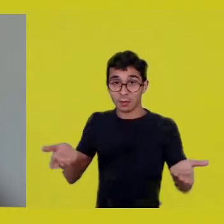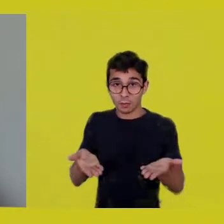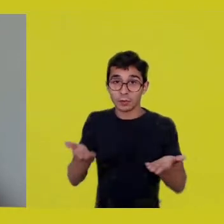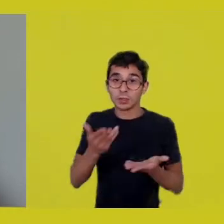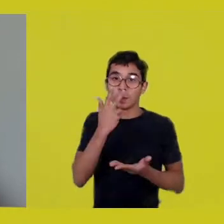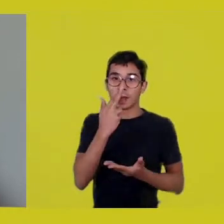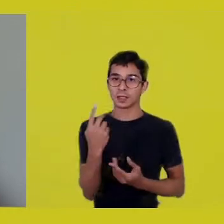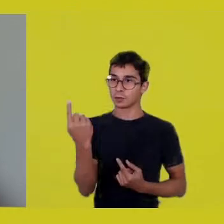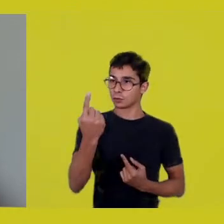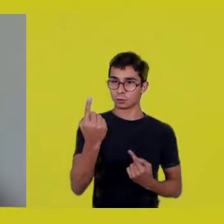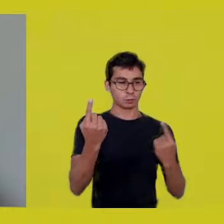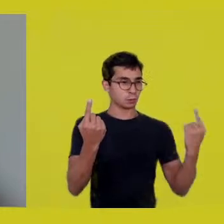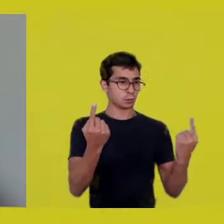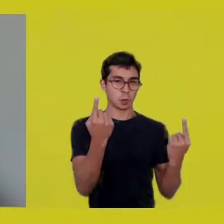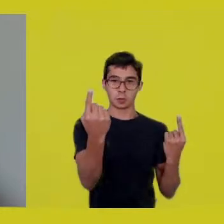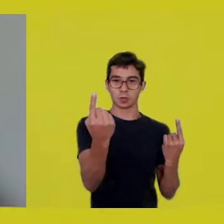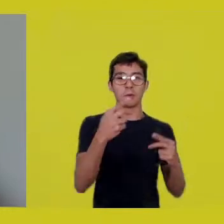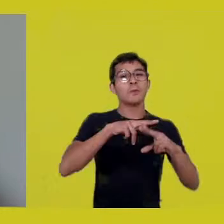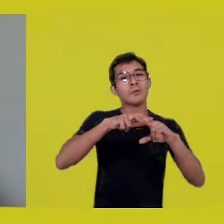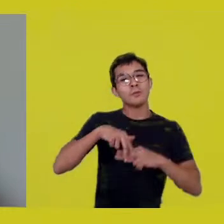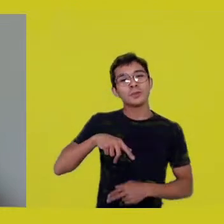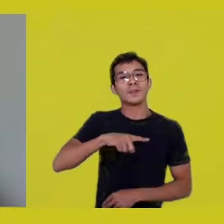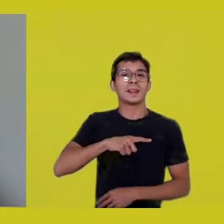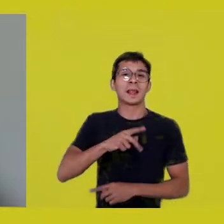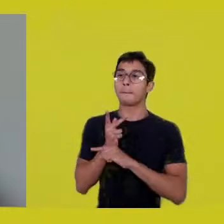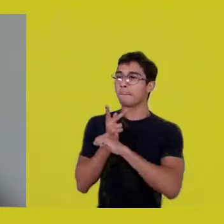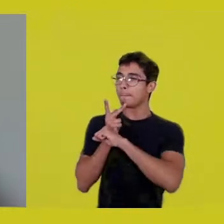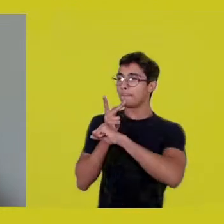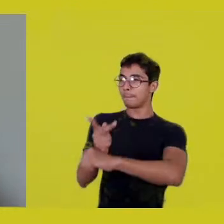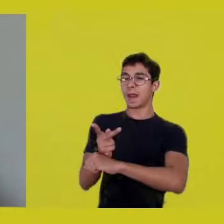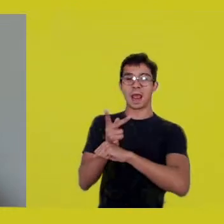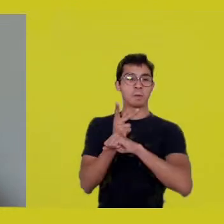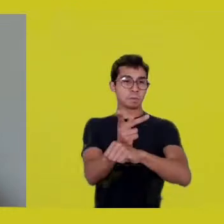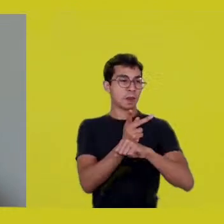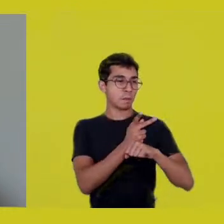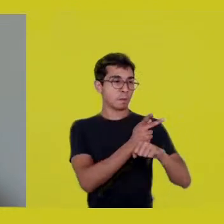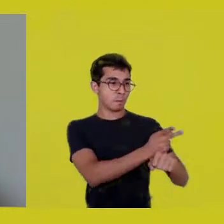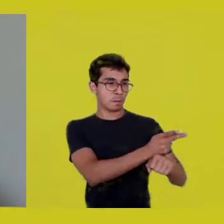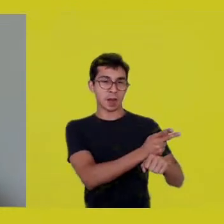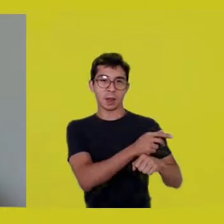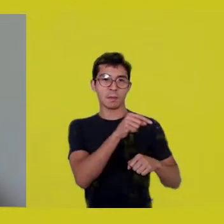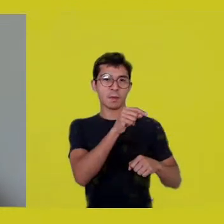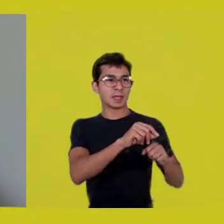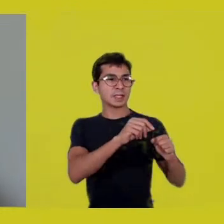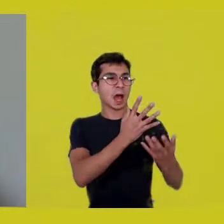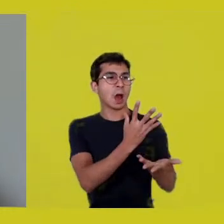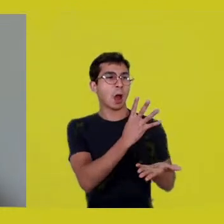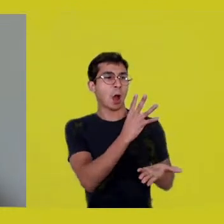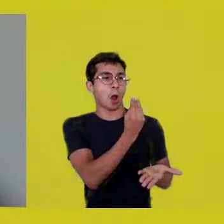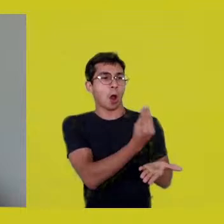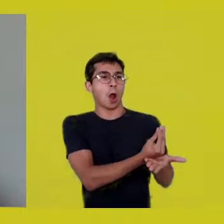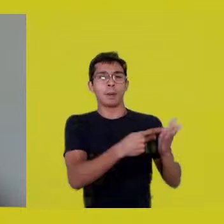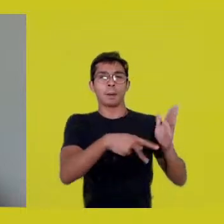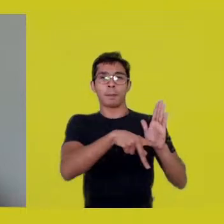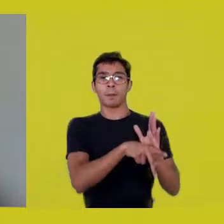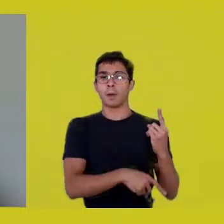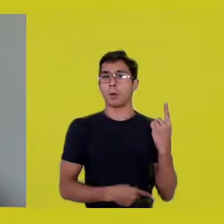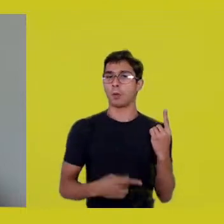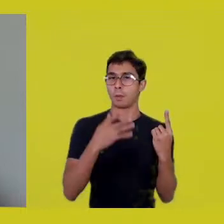prizes, works are signed, I am Maria Thaís, from the theater,